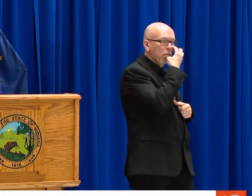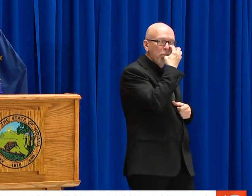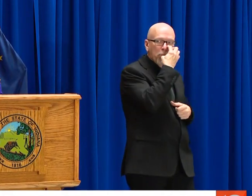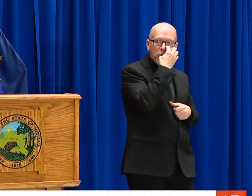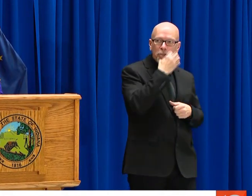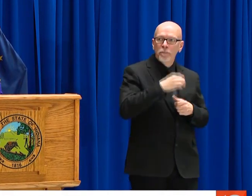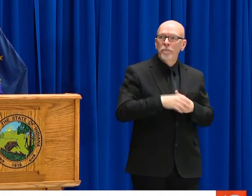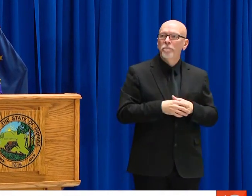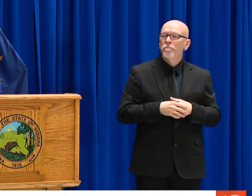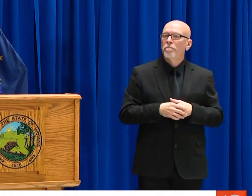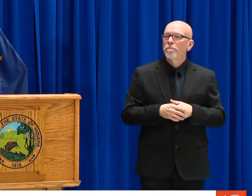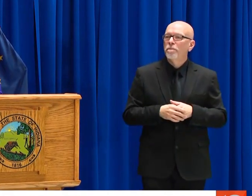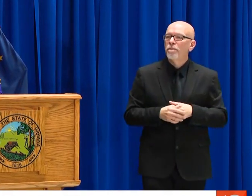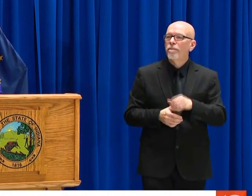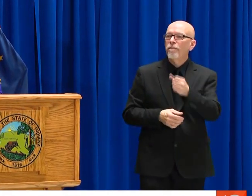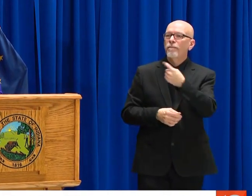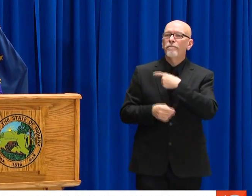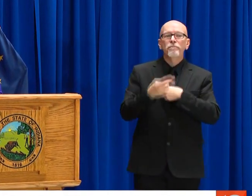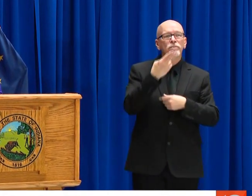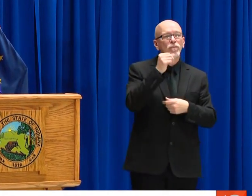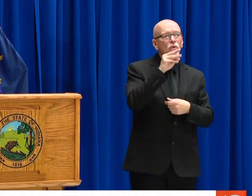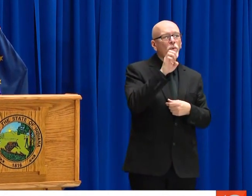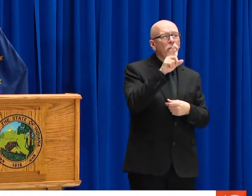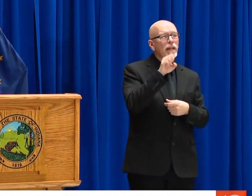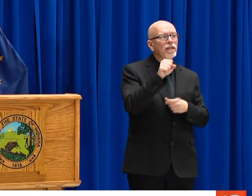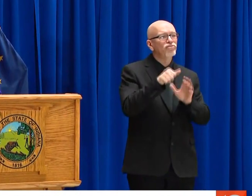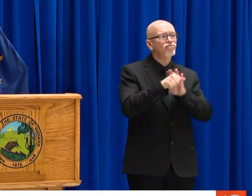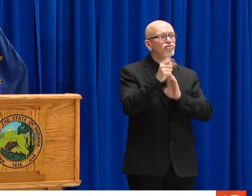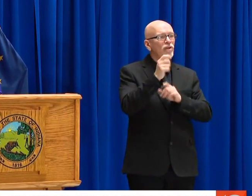SURE THAT WE ARE CONSERVING OUR